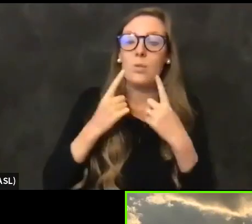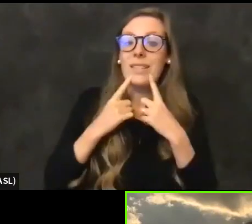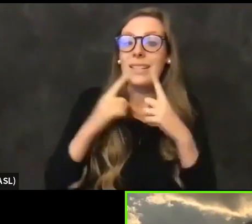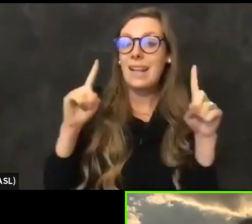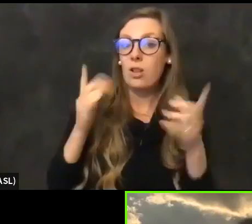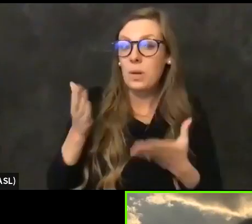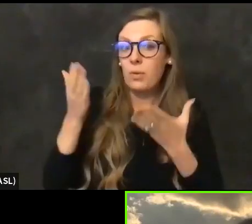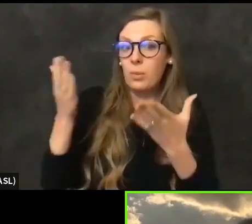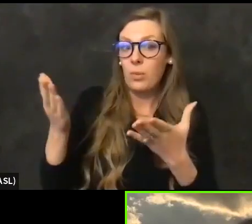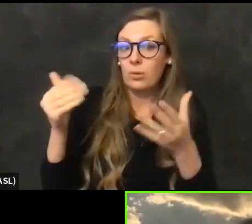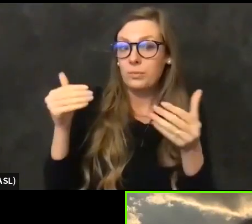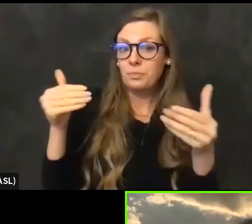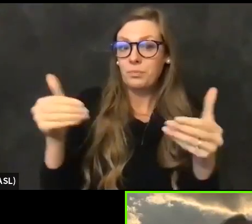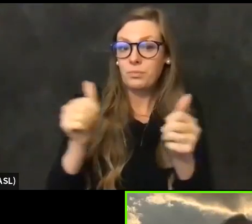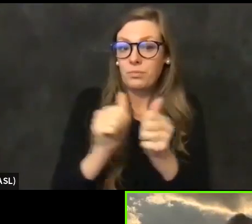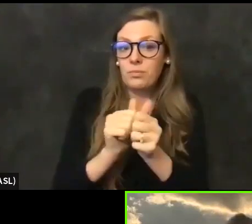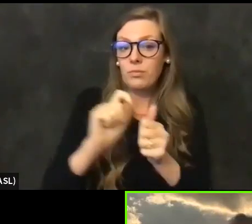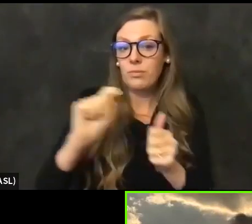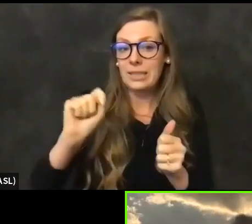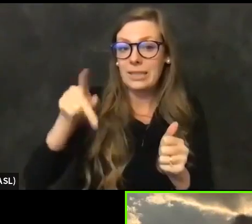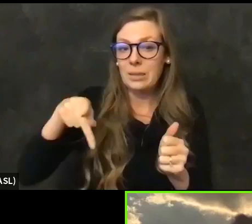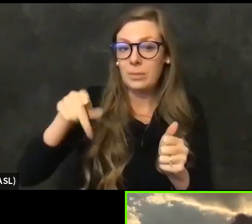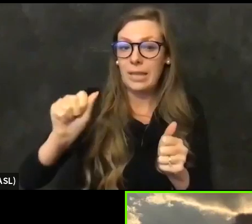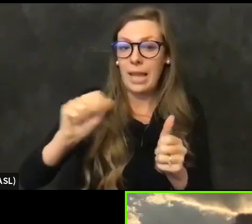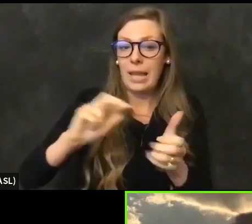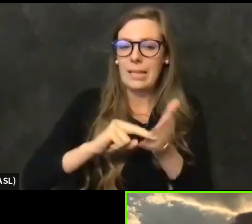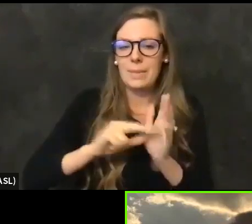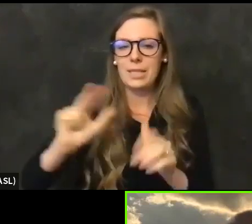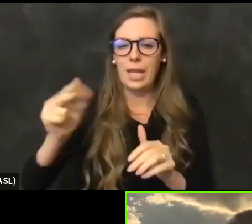with what's called a TPA or a third party administrator.